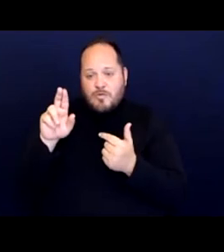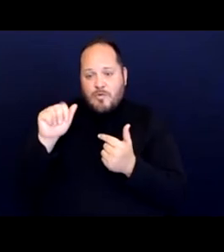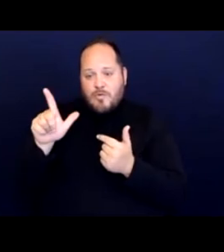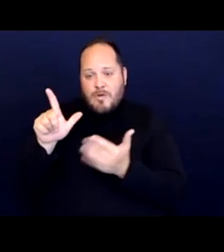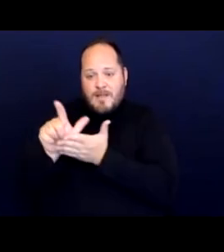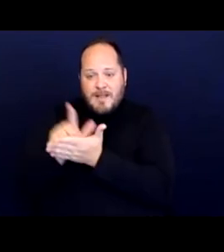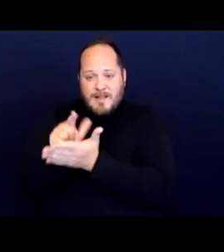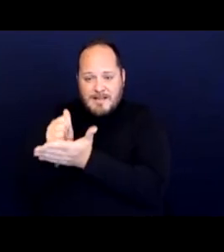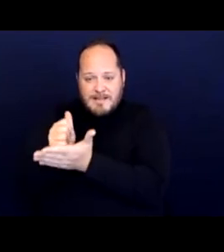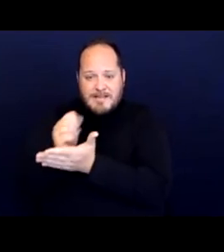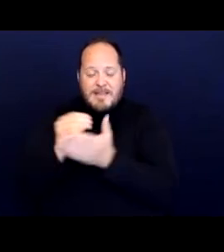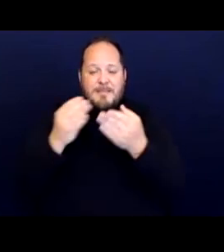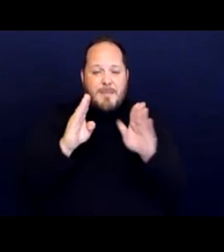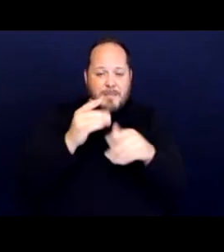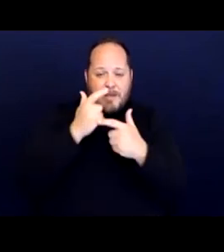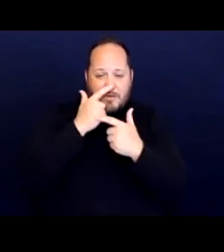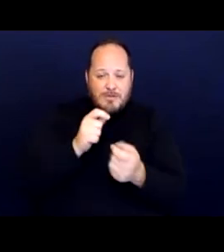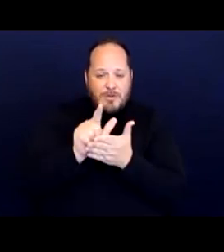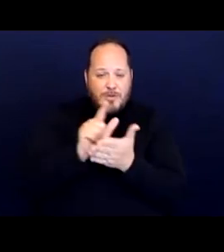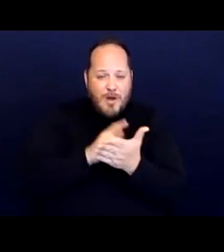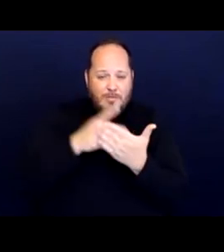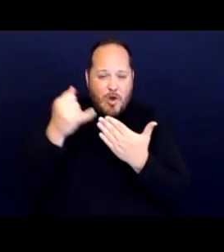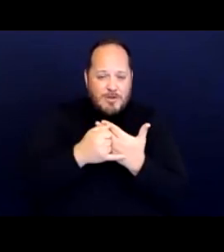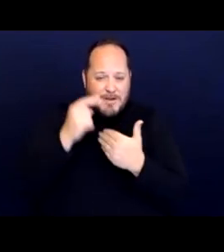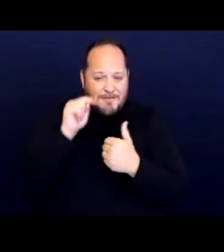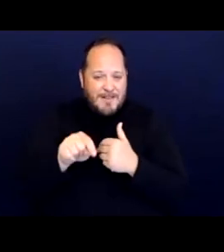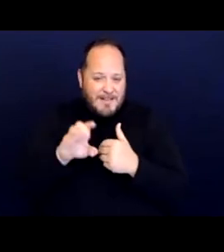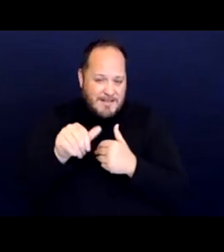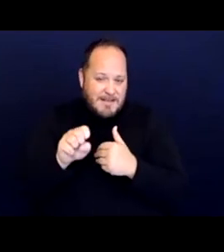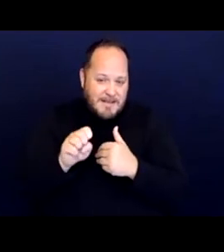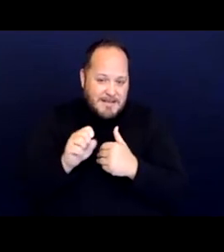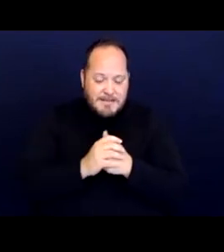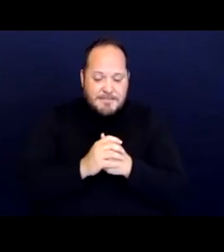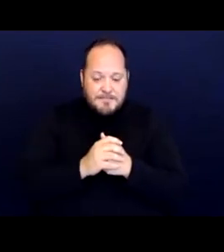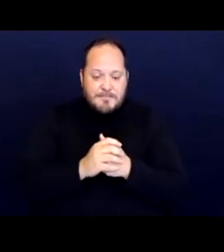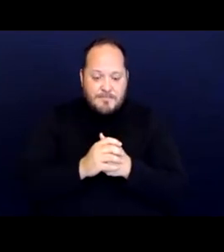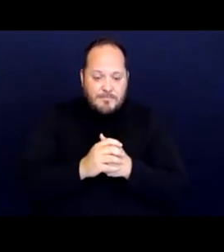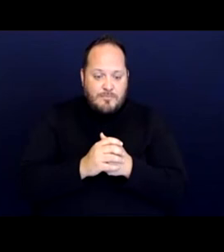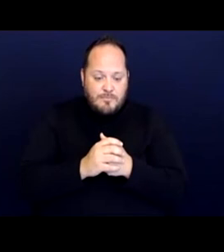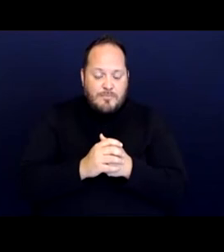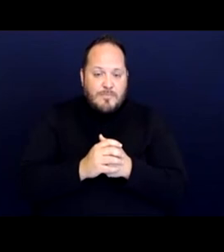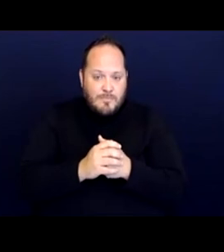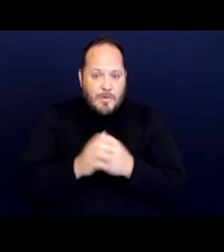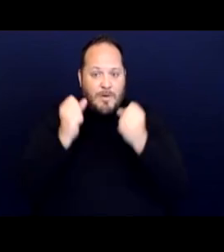and the public interest law project for this for this one, there were a lot of pieces in this case,